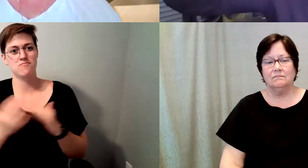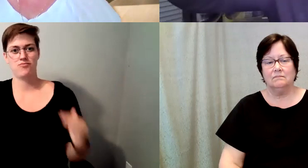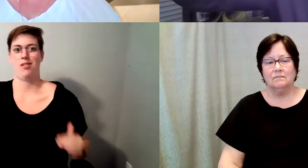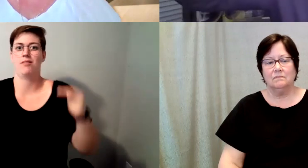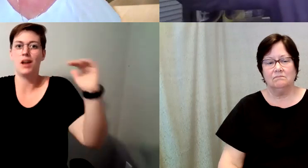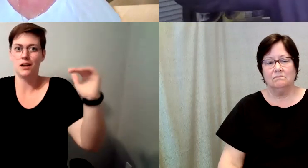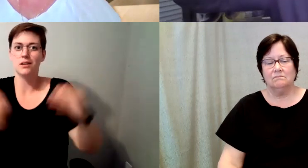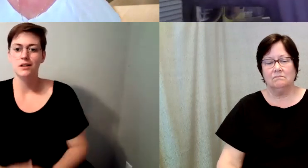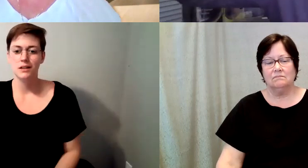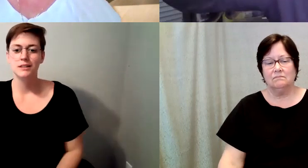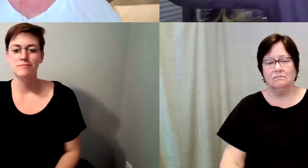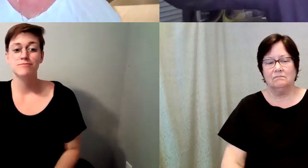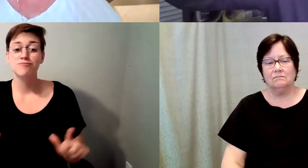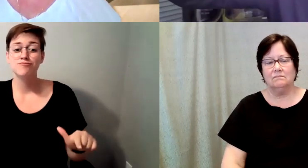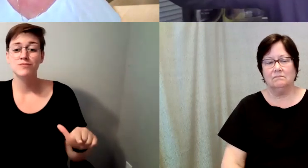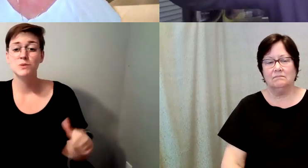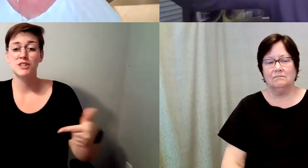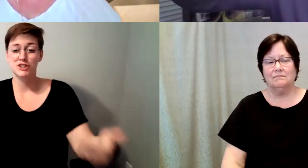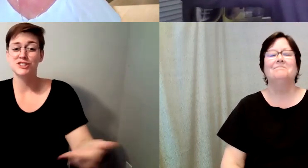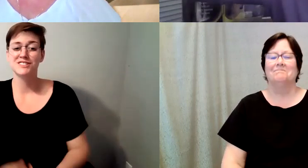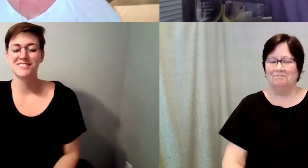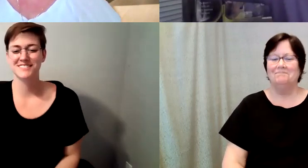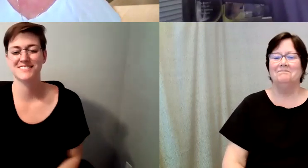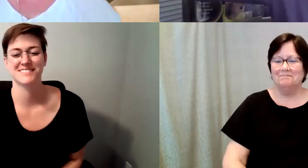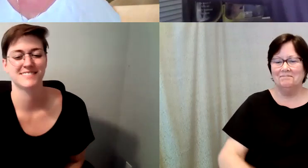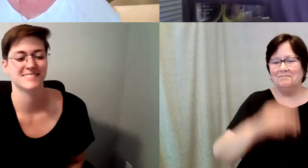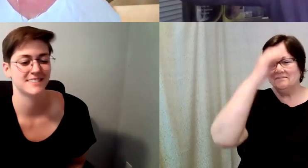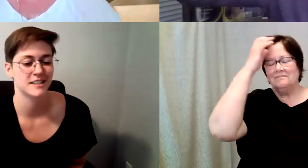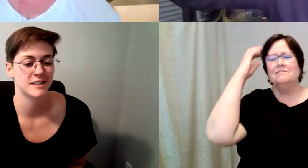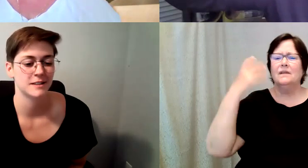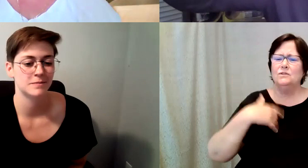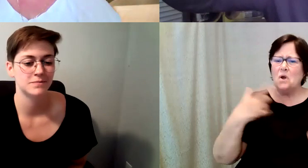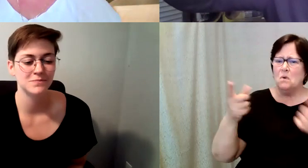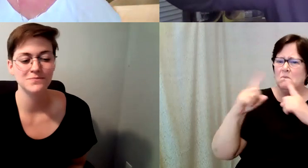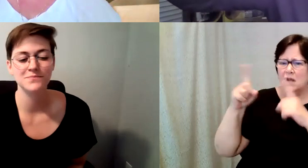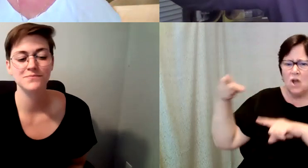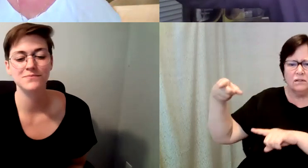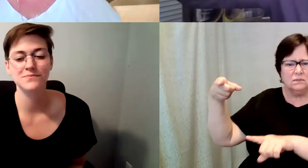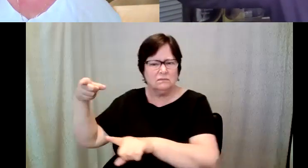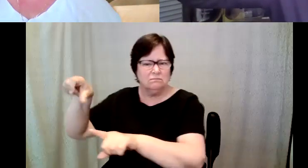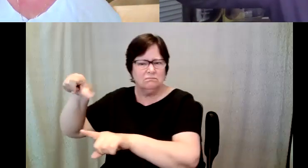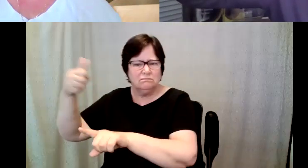so I I looked into it and I got back to Jeff and I said here's what I can do, I can take the classes.